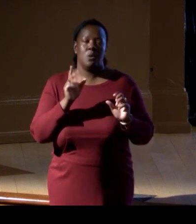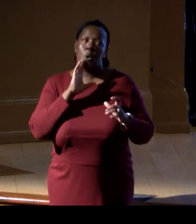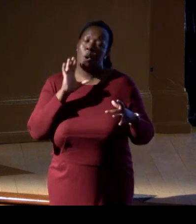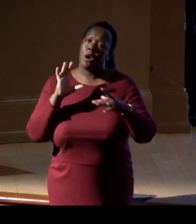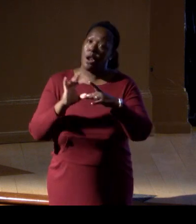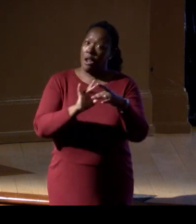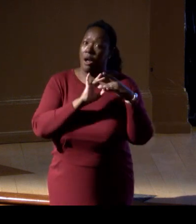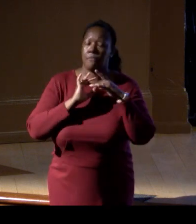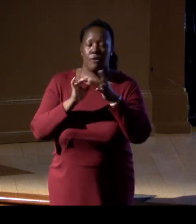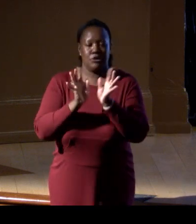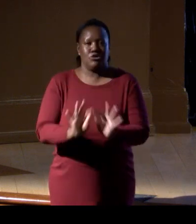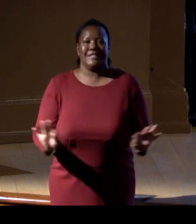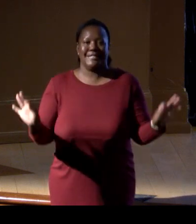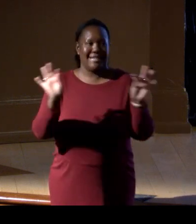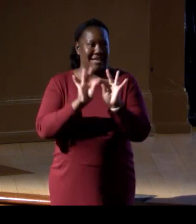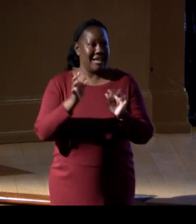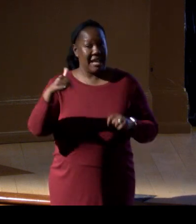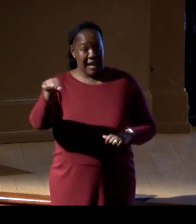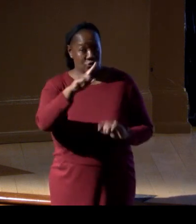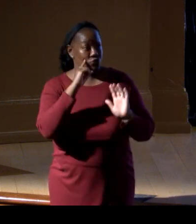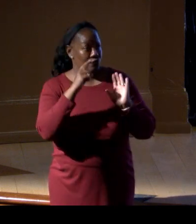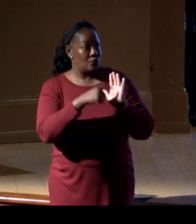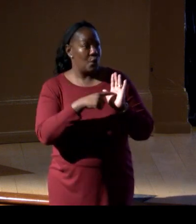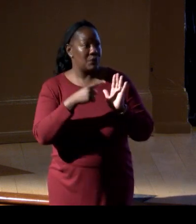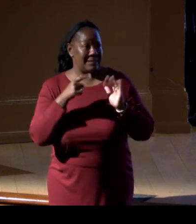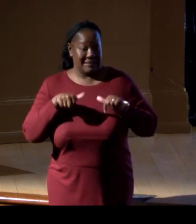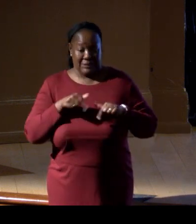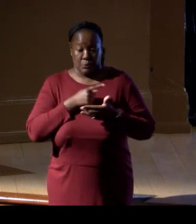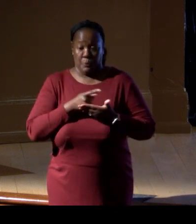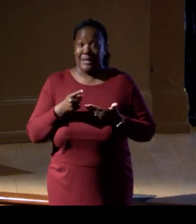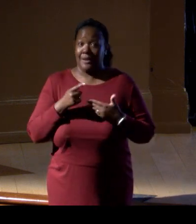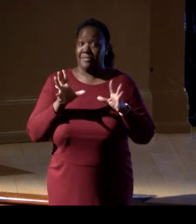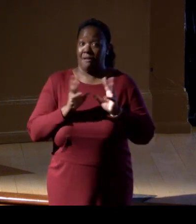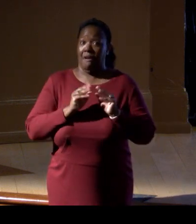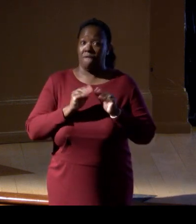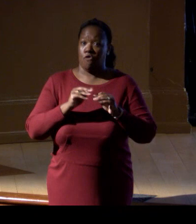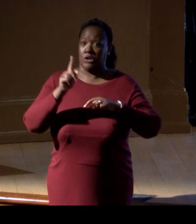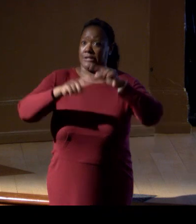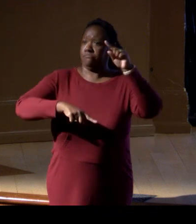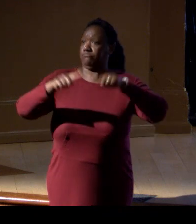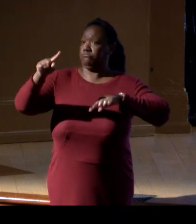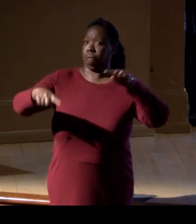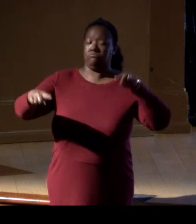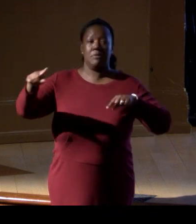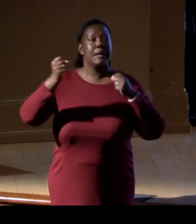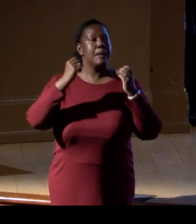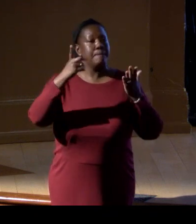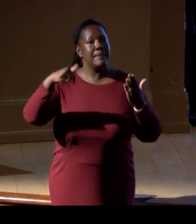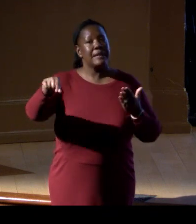just as you have witnessed during this week's conference, and that many of you will witness in the coming days